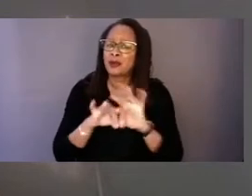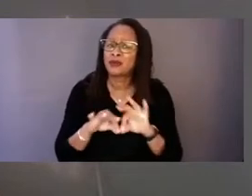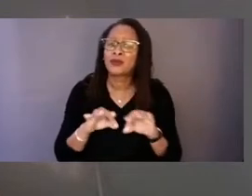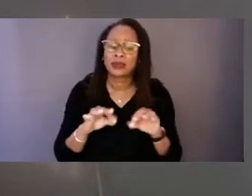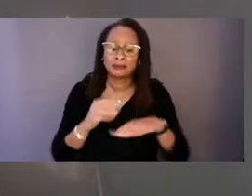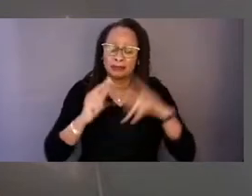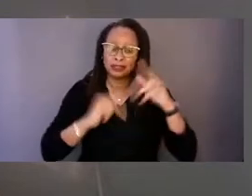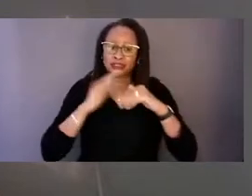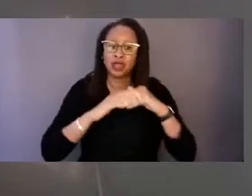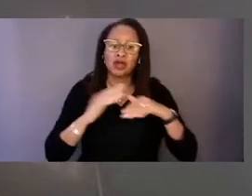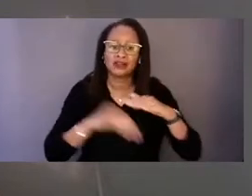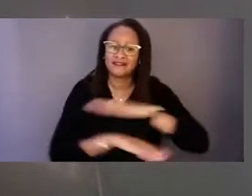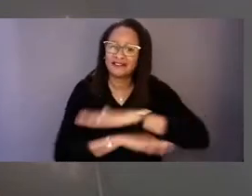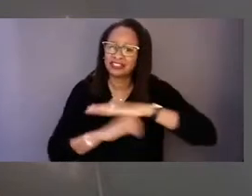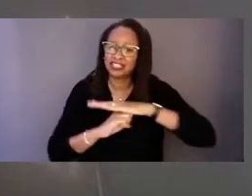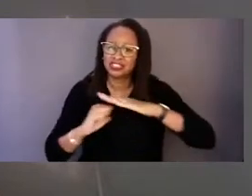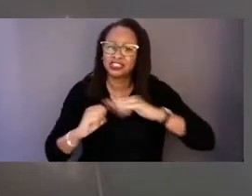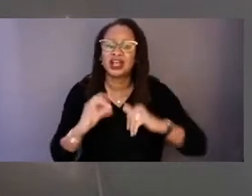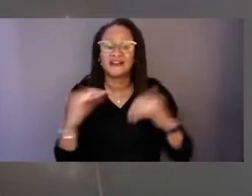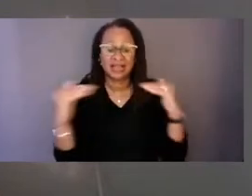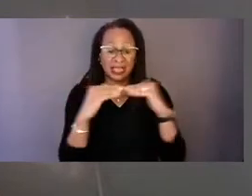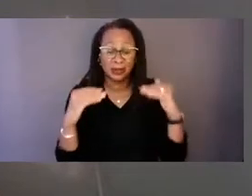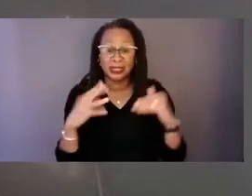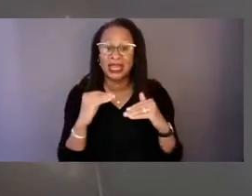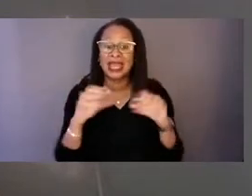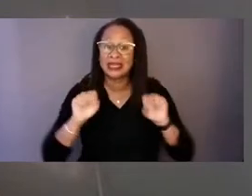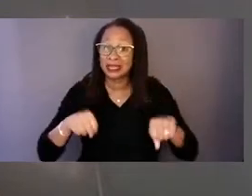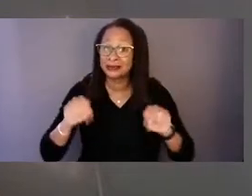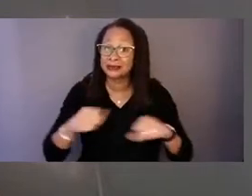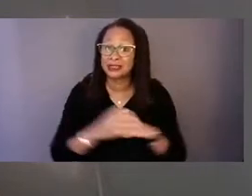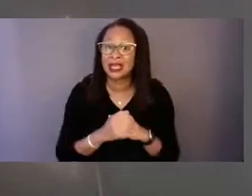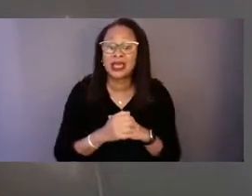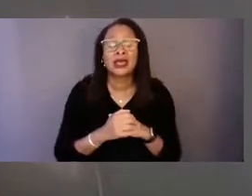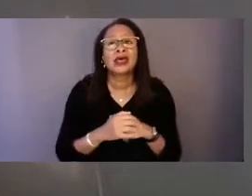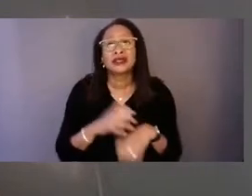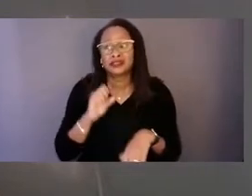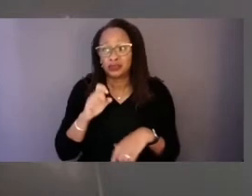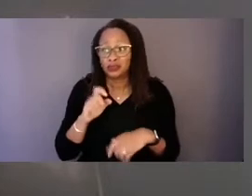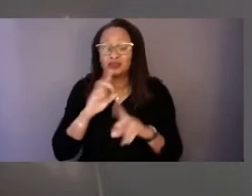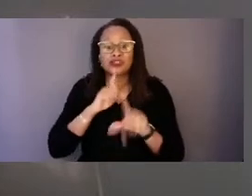of responding to the unique needs and experiences of individuals.